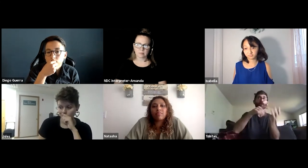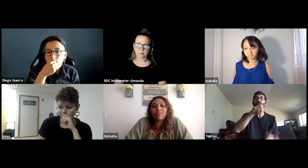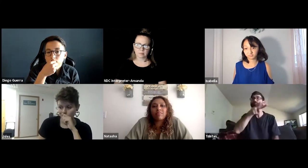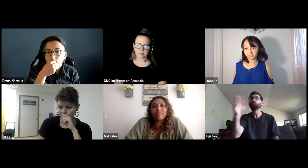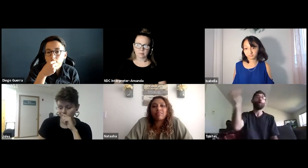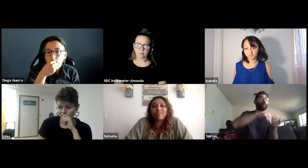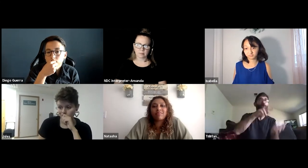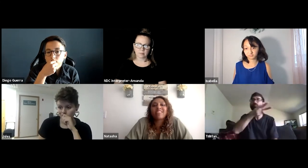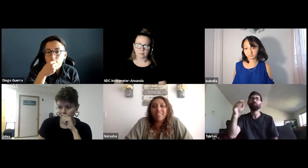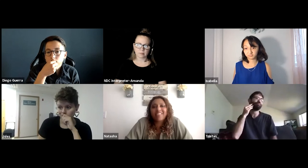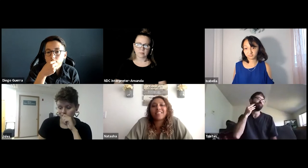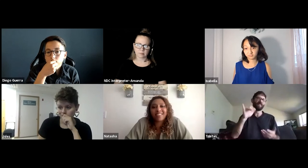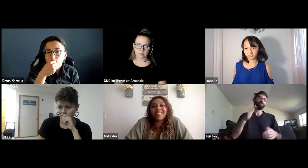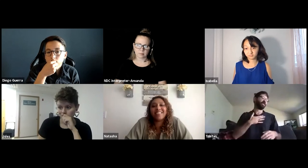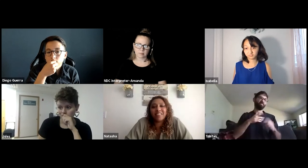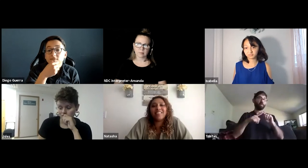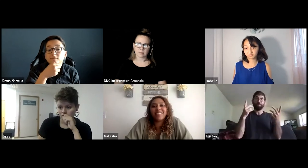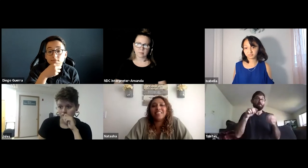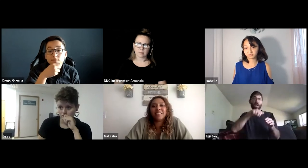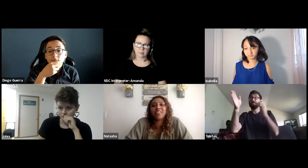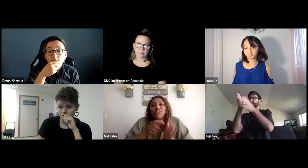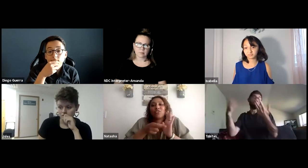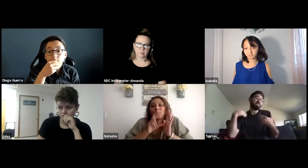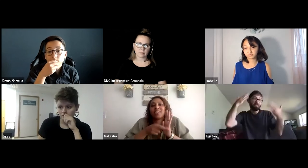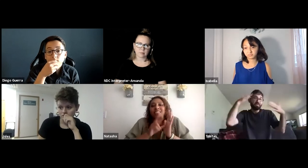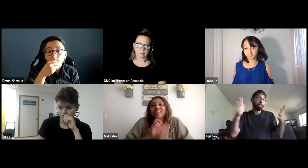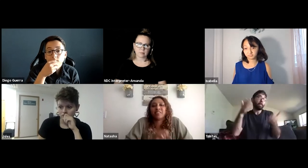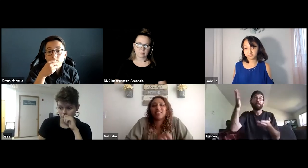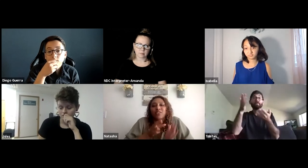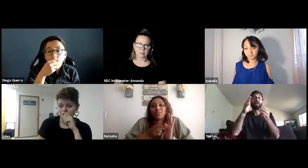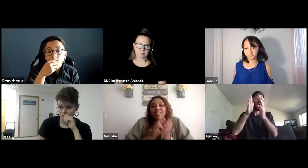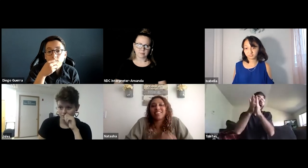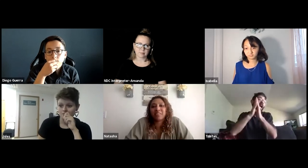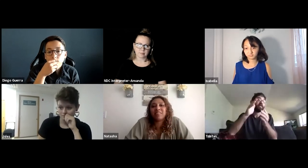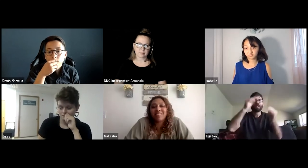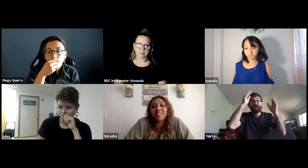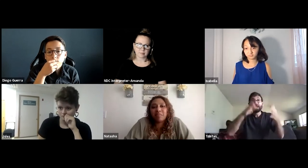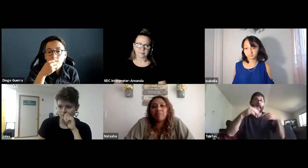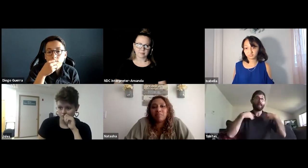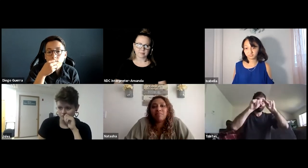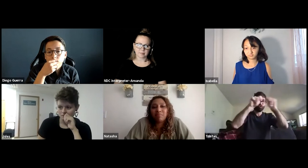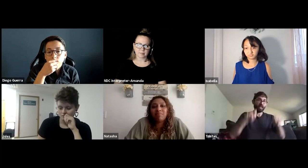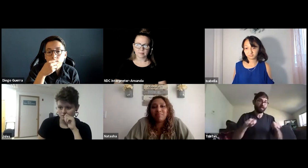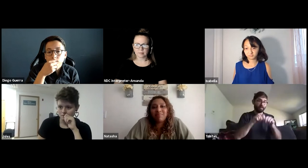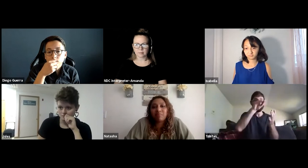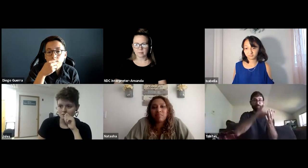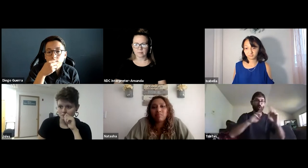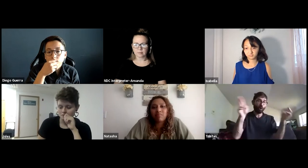Then I was able to watch them any time I'd like and was able to watch them repeatedly. I don't know how that worked for anyone else.